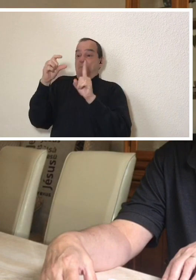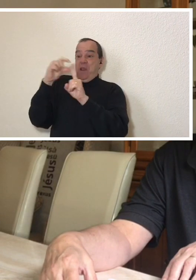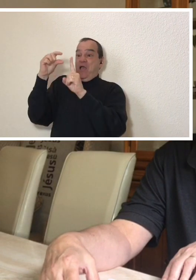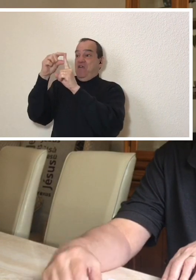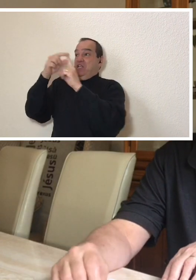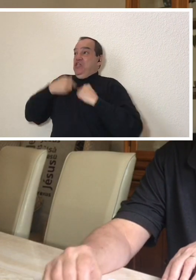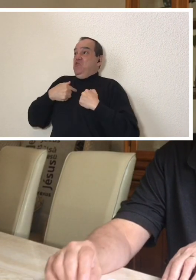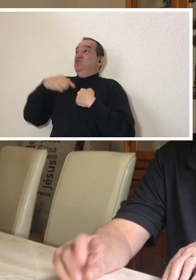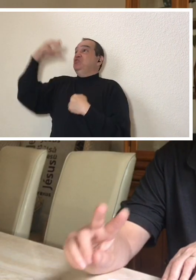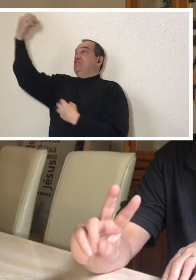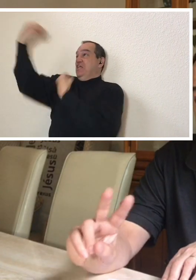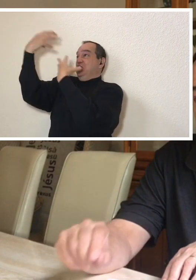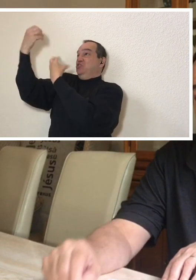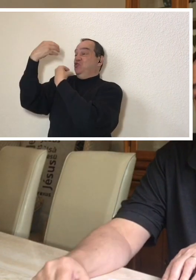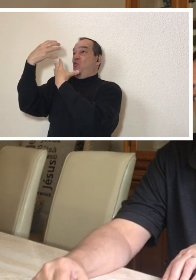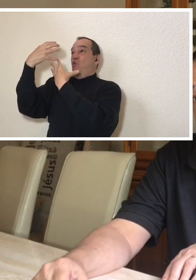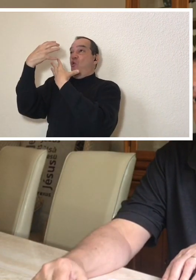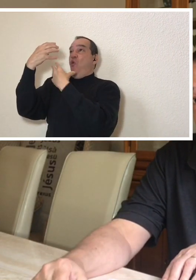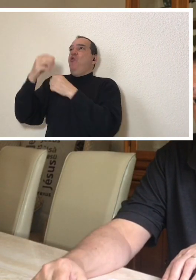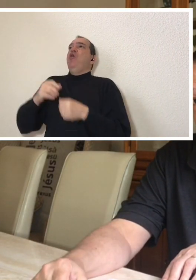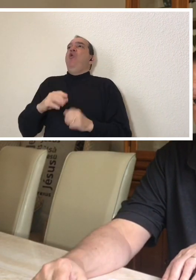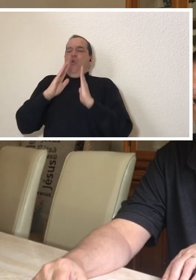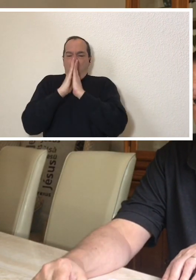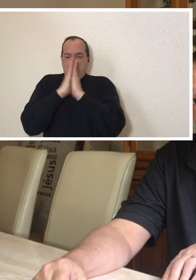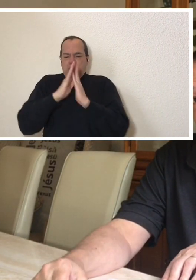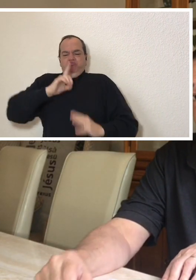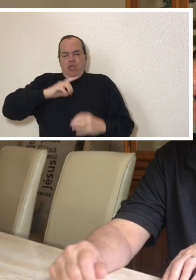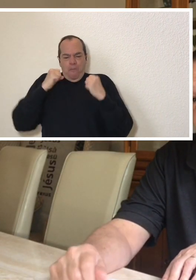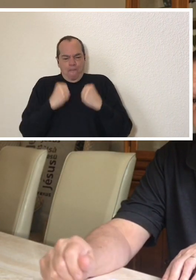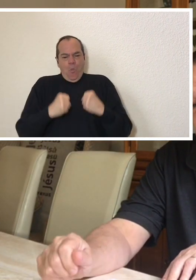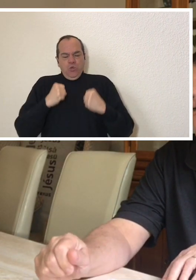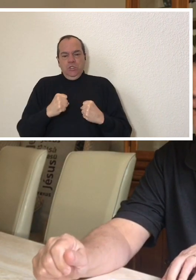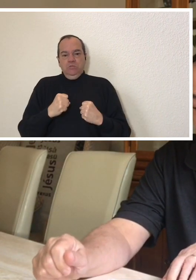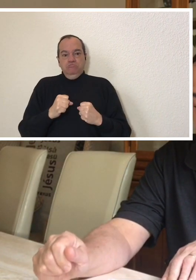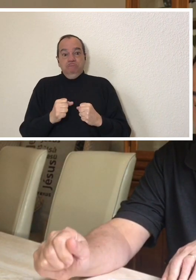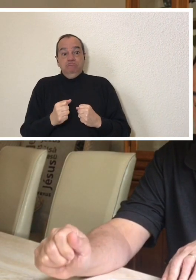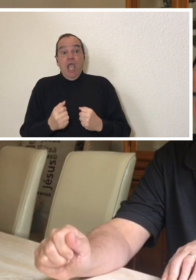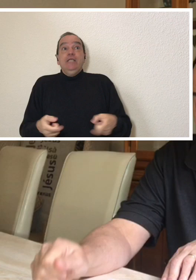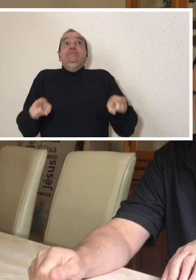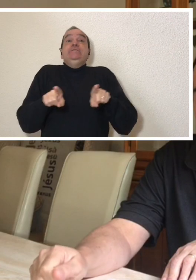and from this I learned my second lesson I learned that